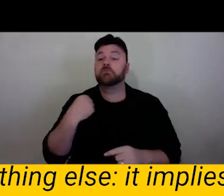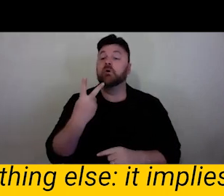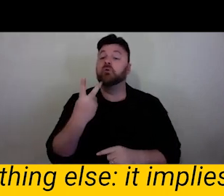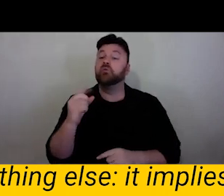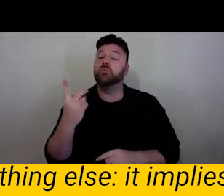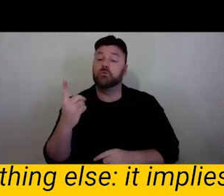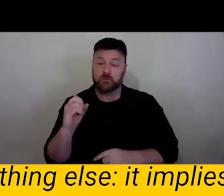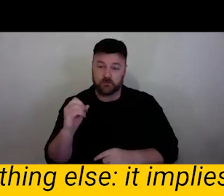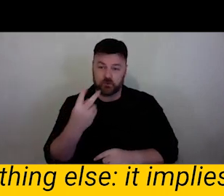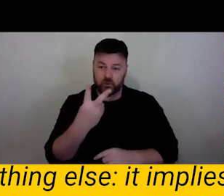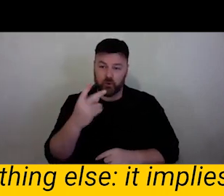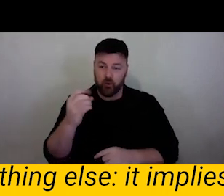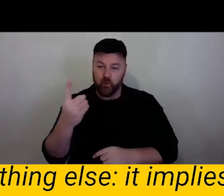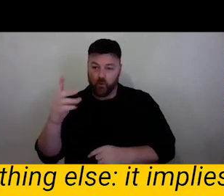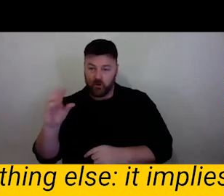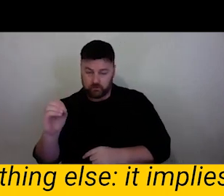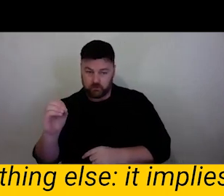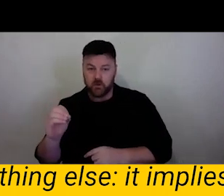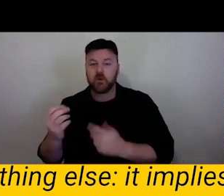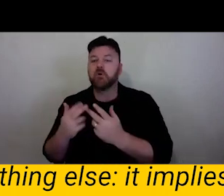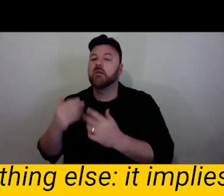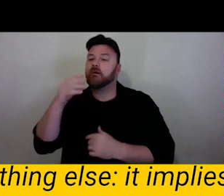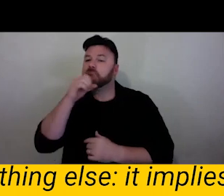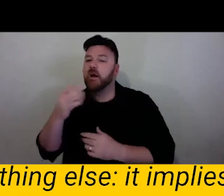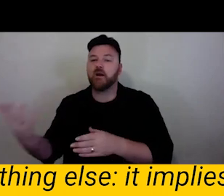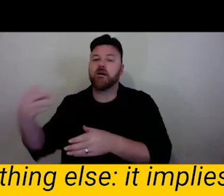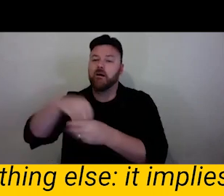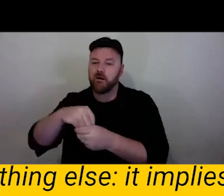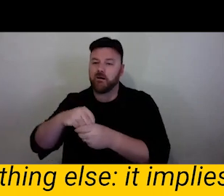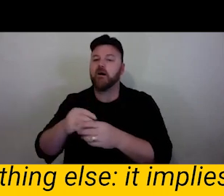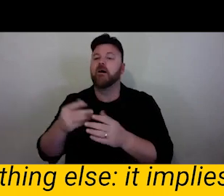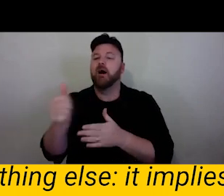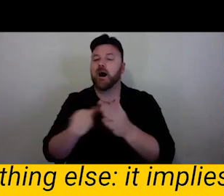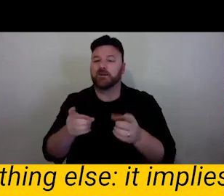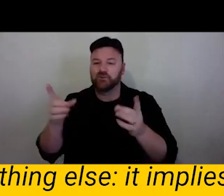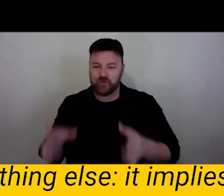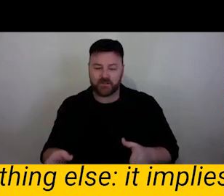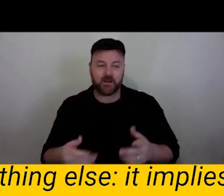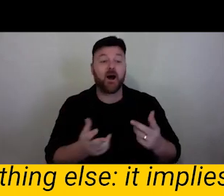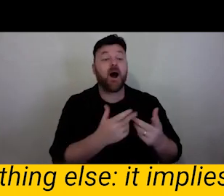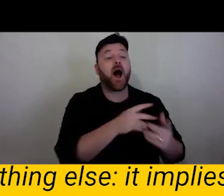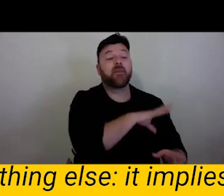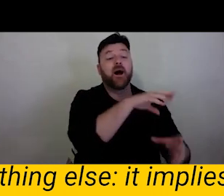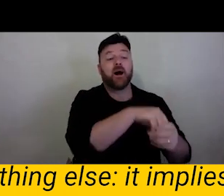as the artistic director and Tiah Bowman was there as the artistic producer.